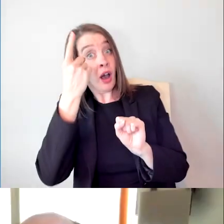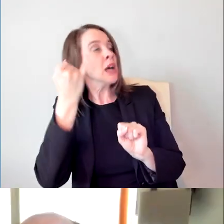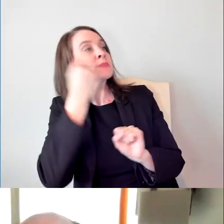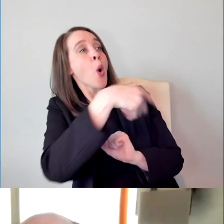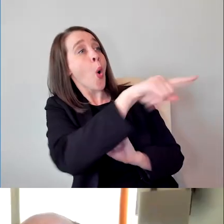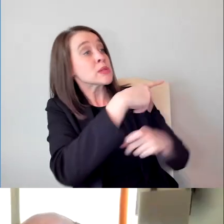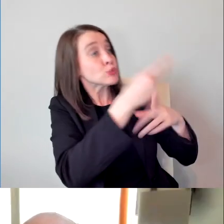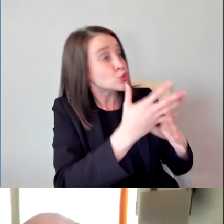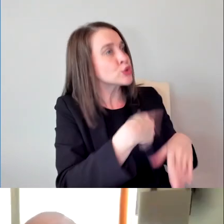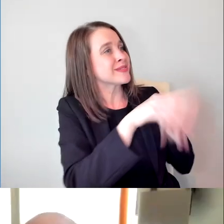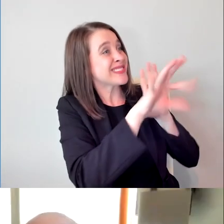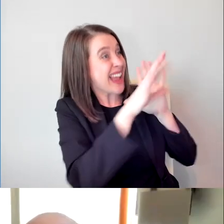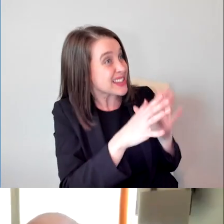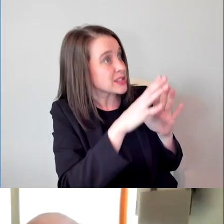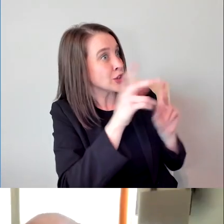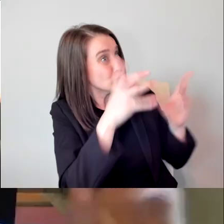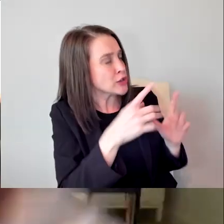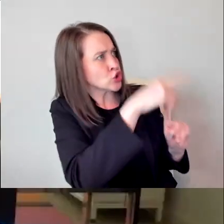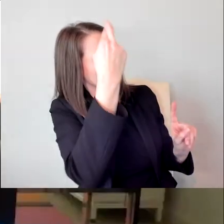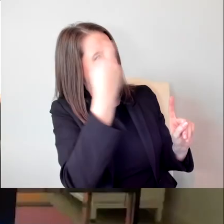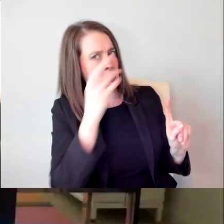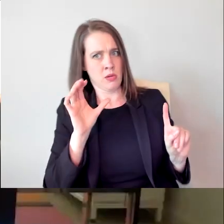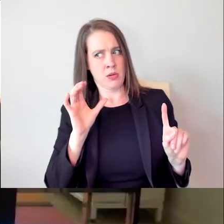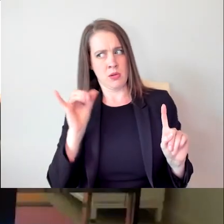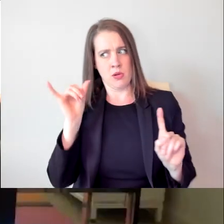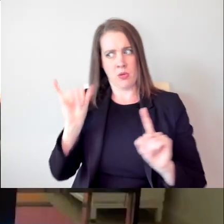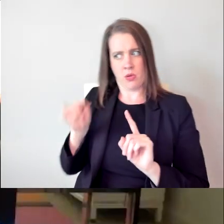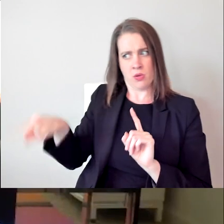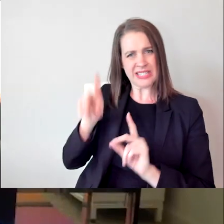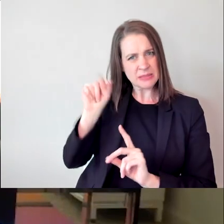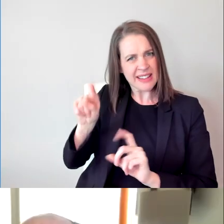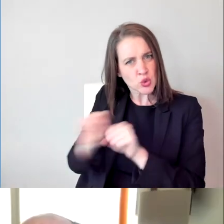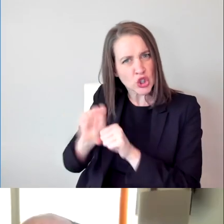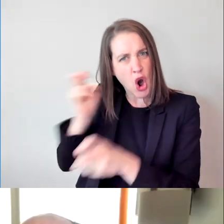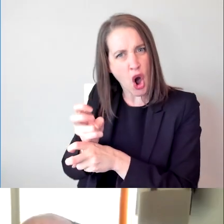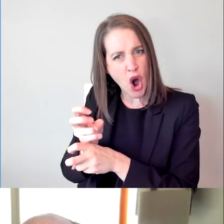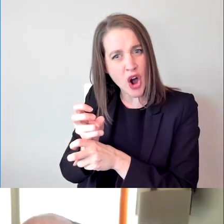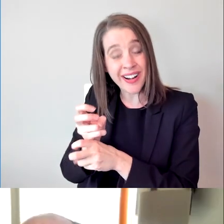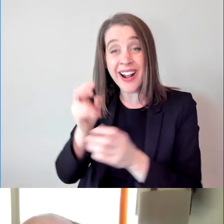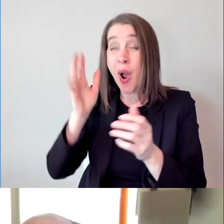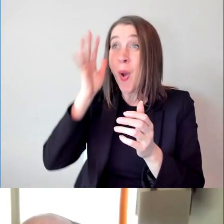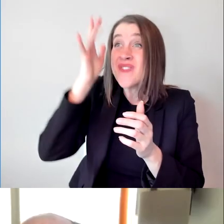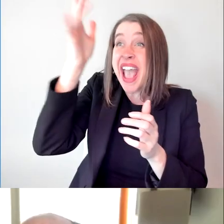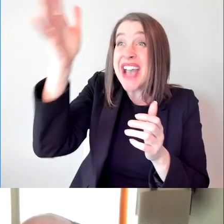then we'll be in a place where these panels are obsolete. I don't want our panels to be obsolete.